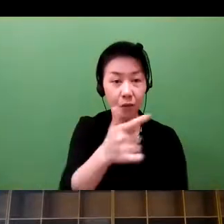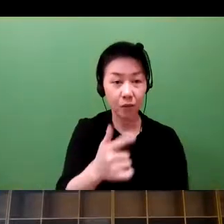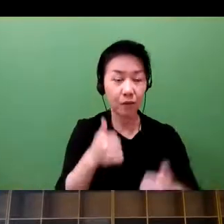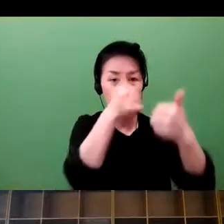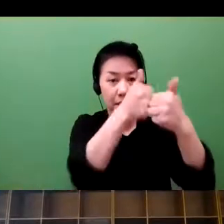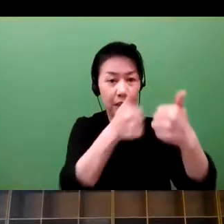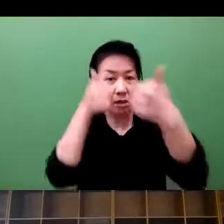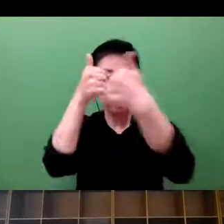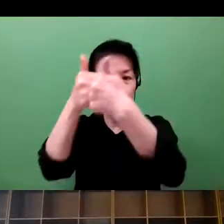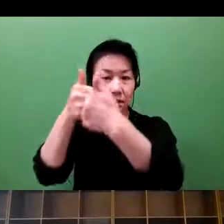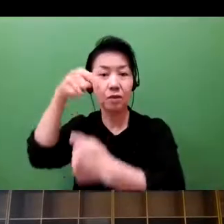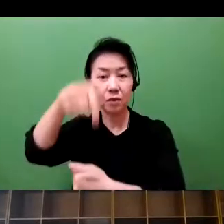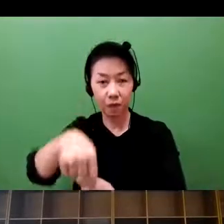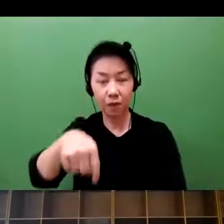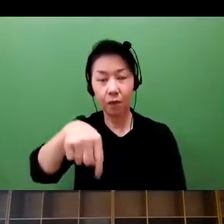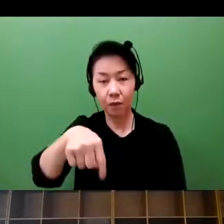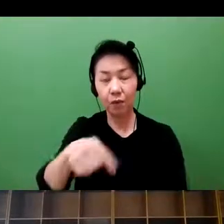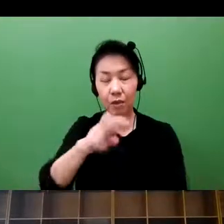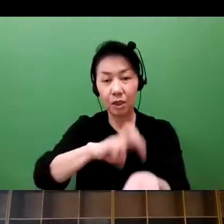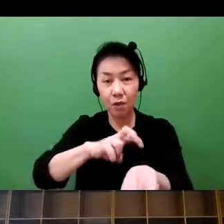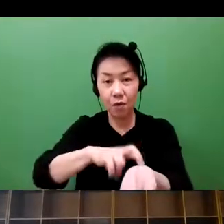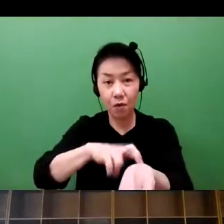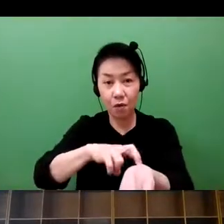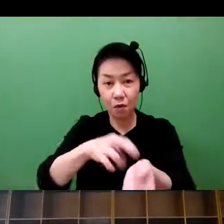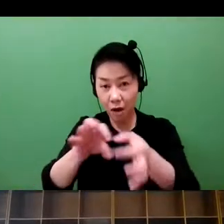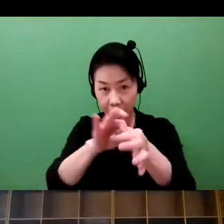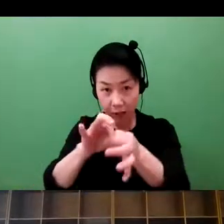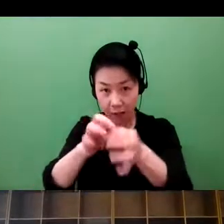there are dynamic challenges that have emerged in the health care industry.